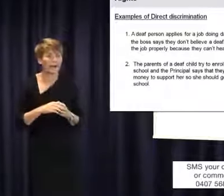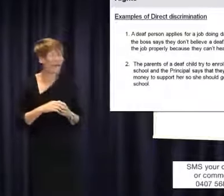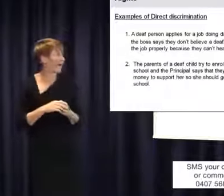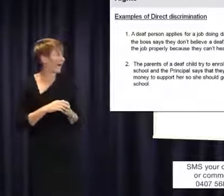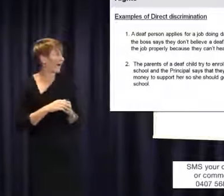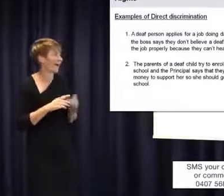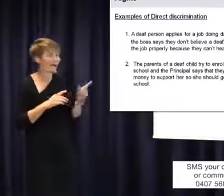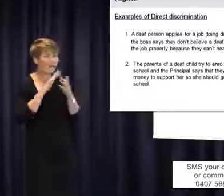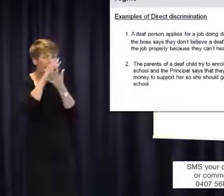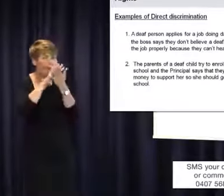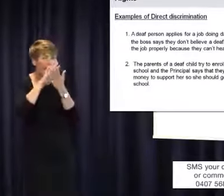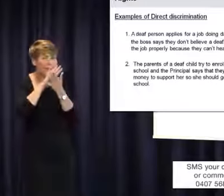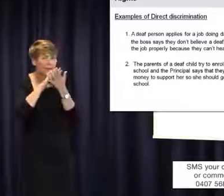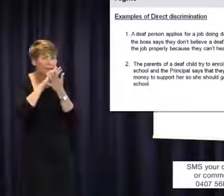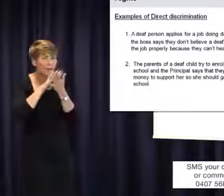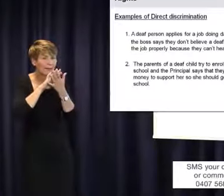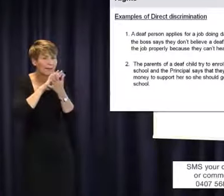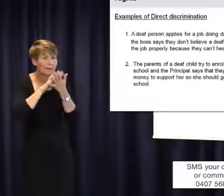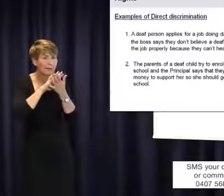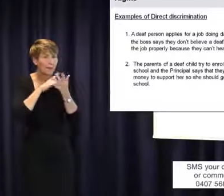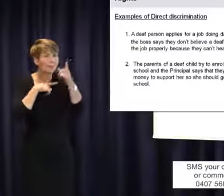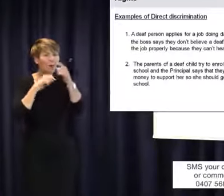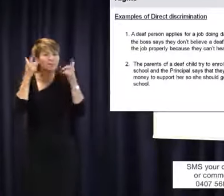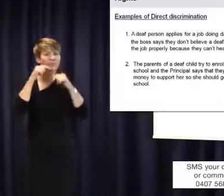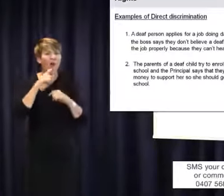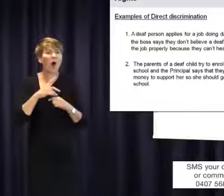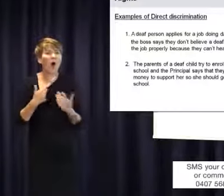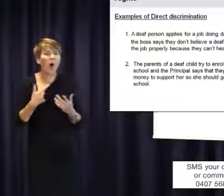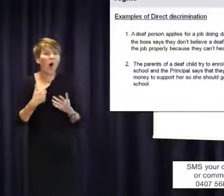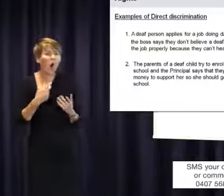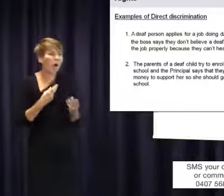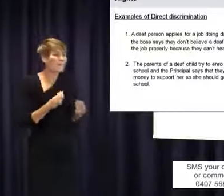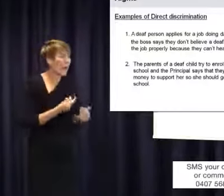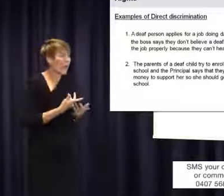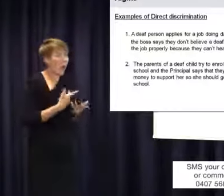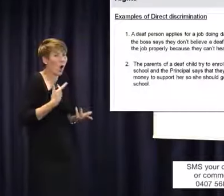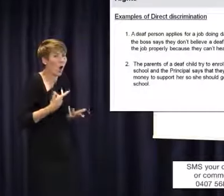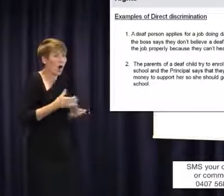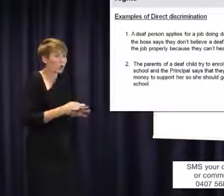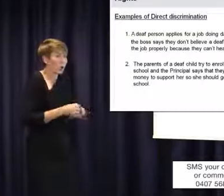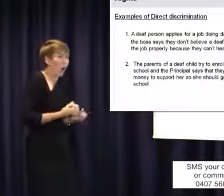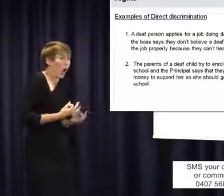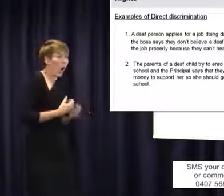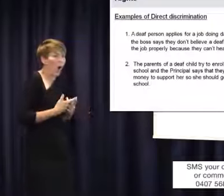it means the parent goes, `Oh okay. I can't come here.' They will rarely say, `No, we